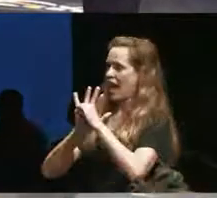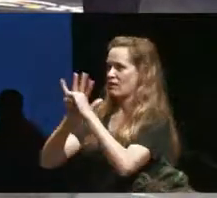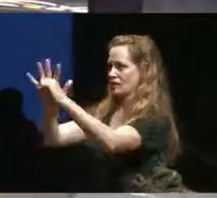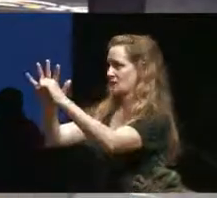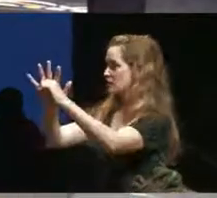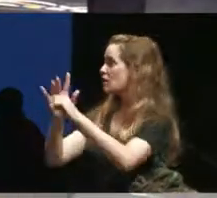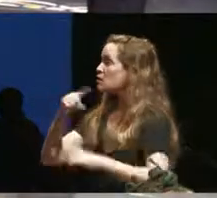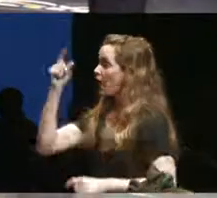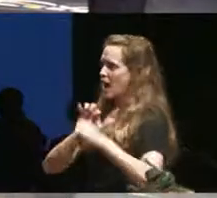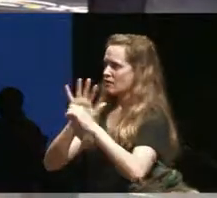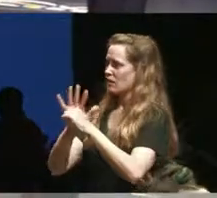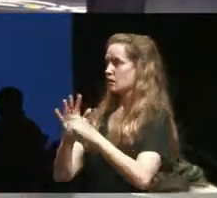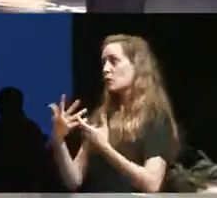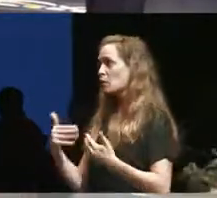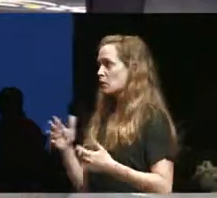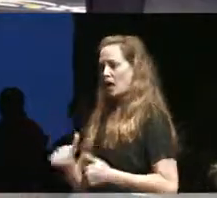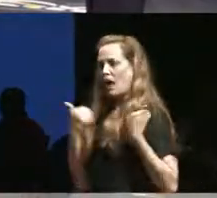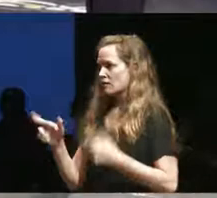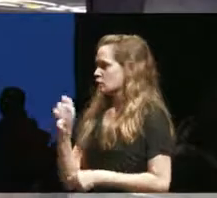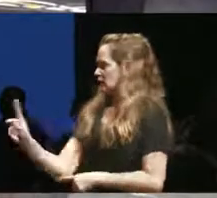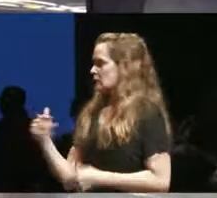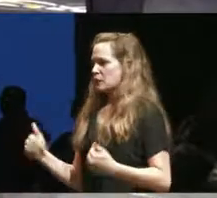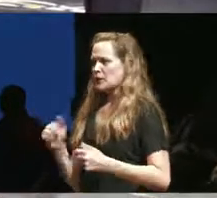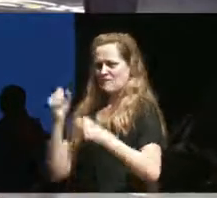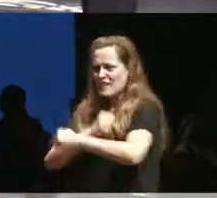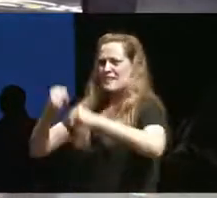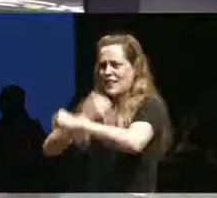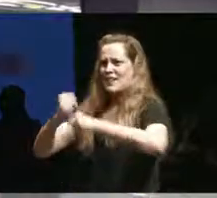the line fighting mostly for black disabled people but that work is never